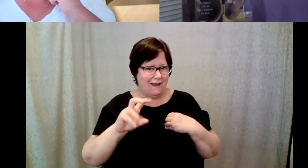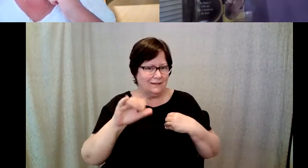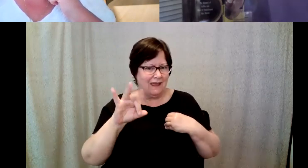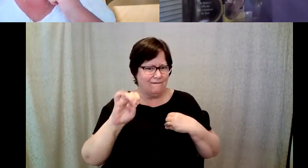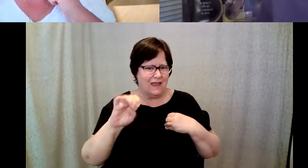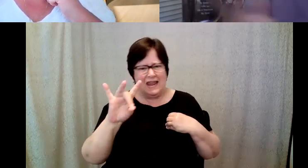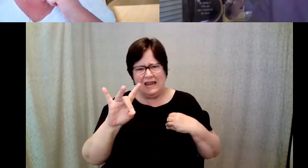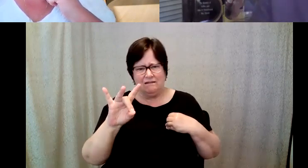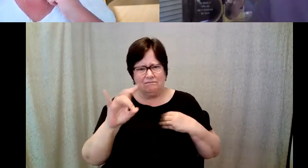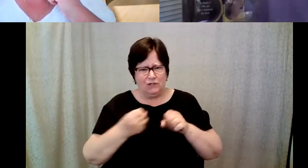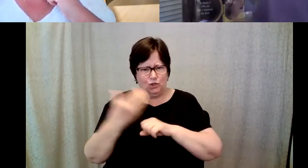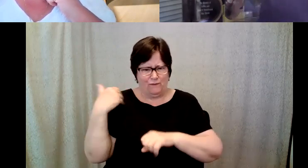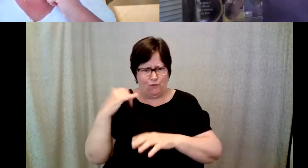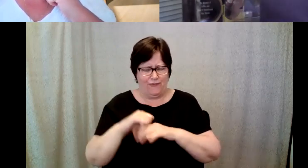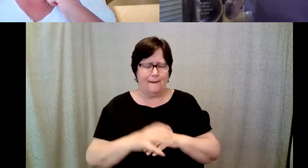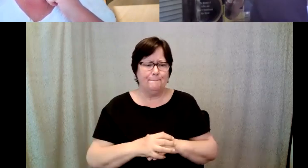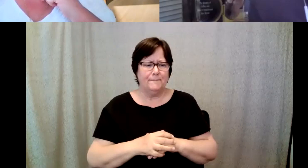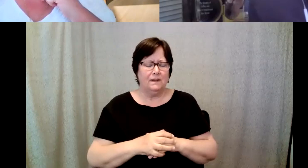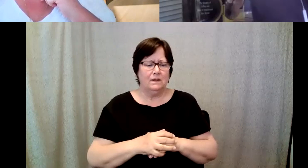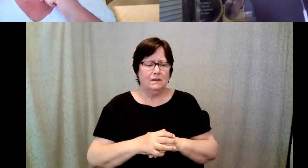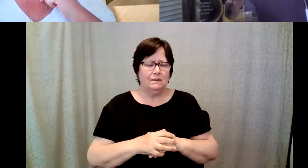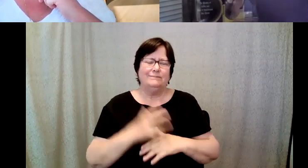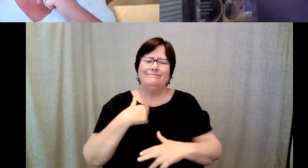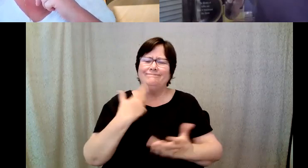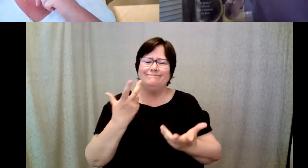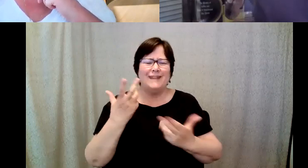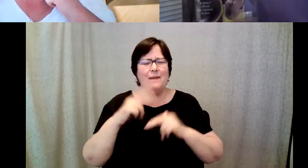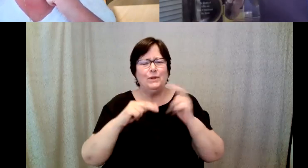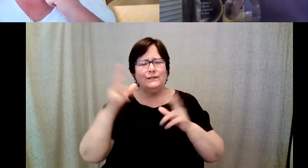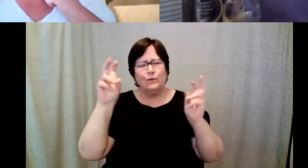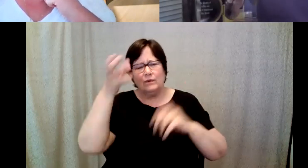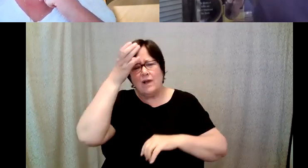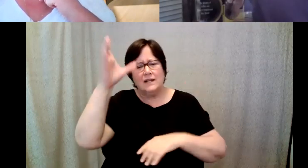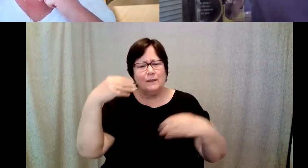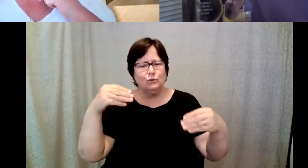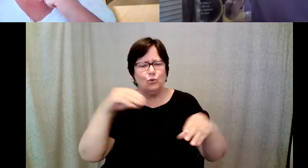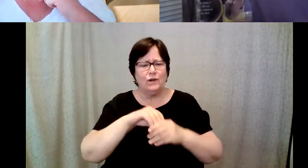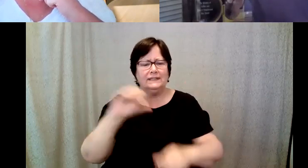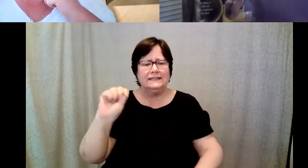D. Major Cohen: In a store I built a concept store here in Seattle, that was not branded